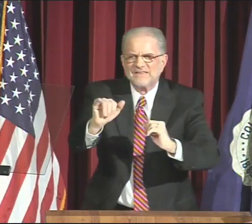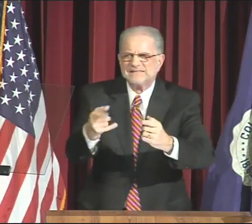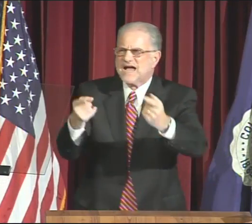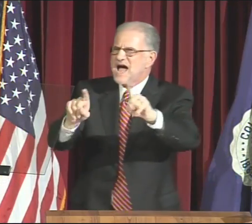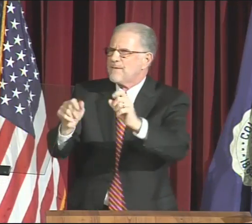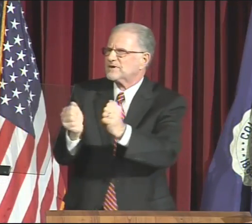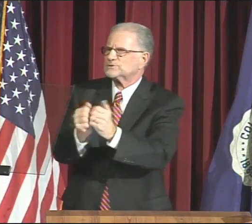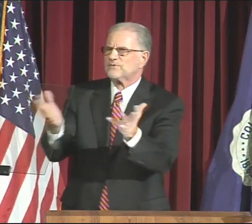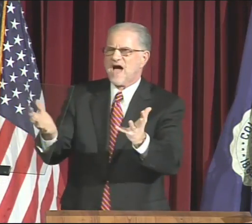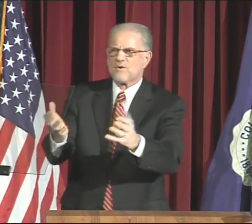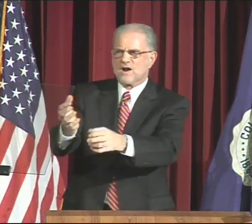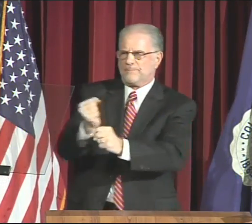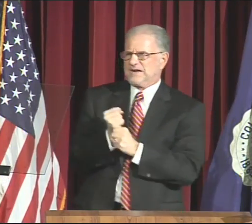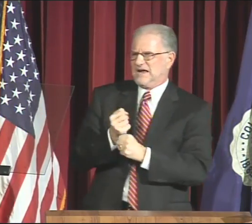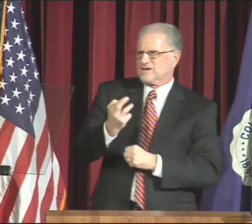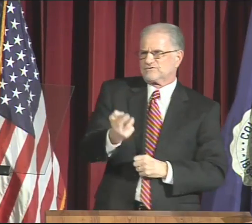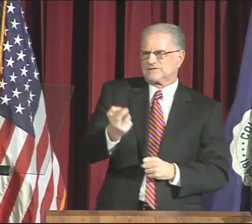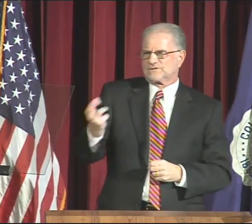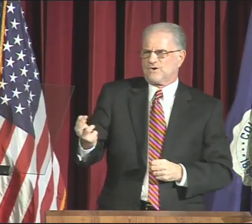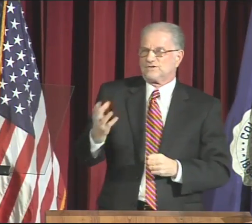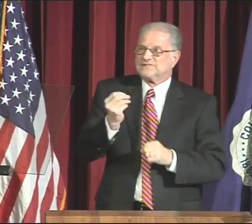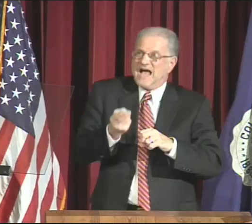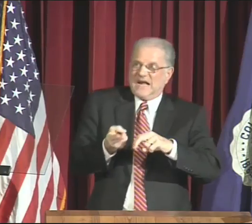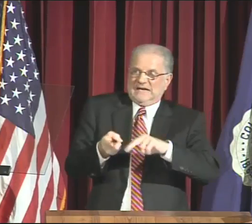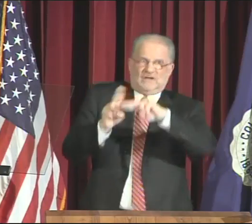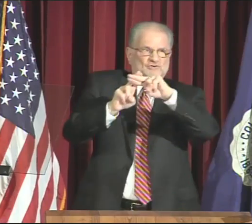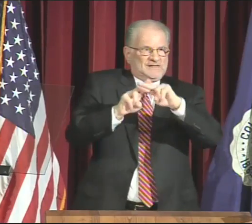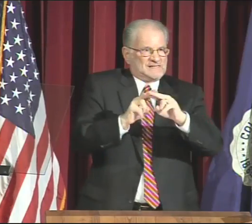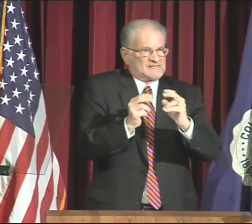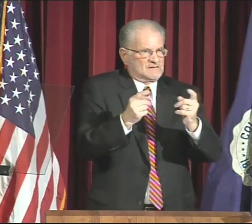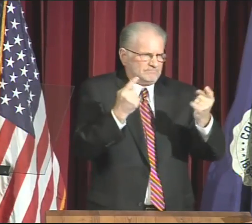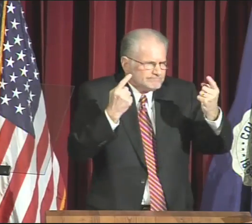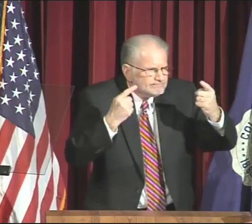None of this happens without obtaining resources